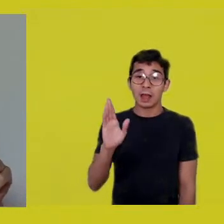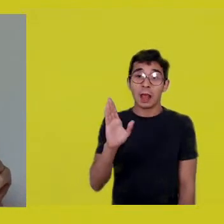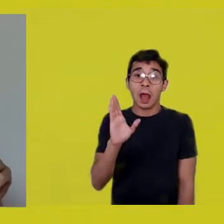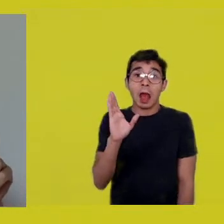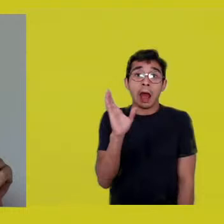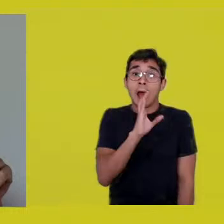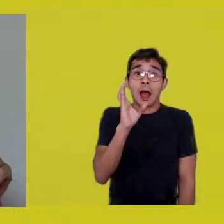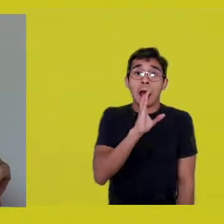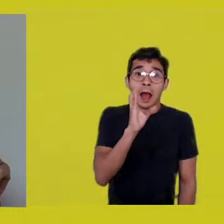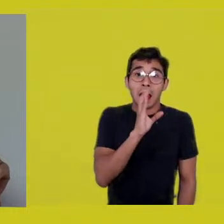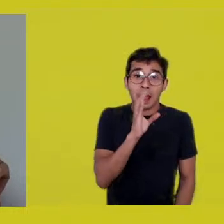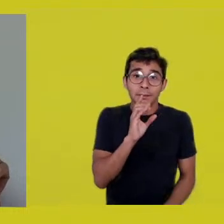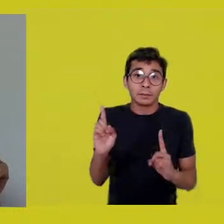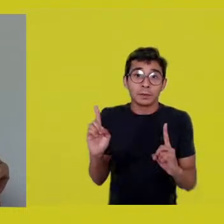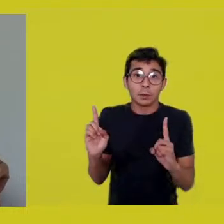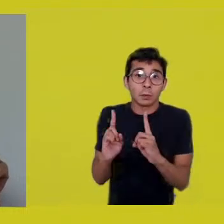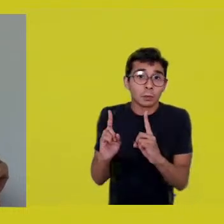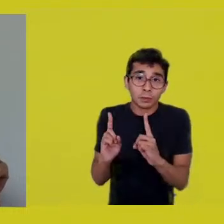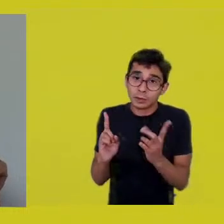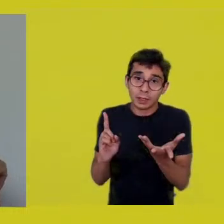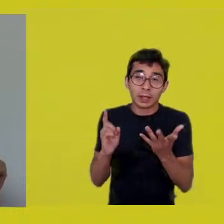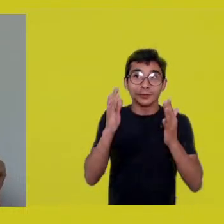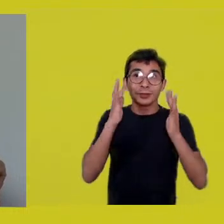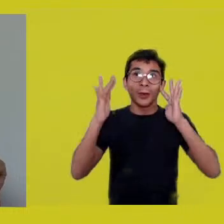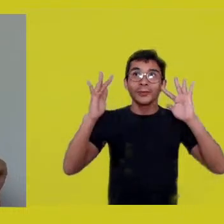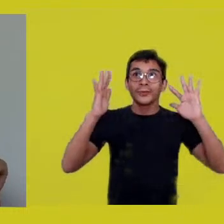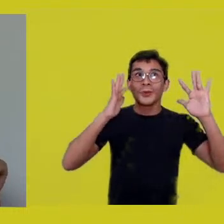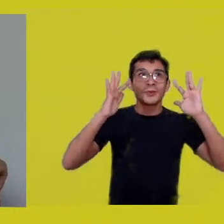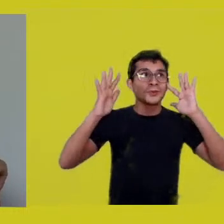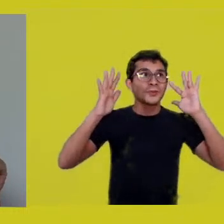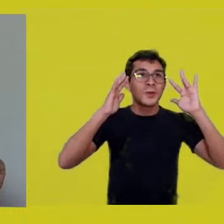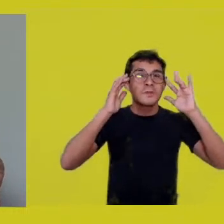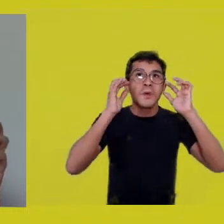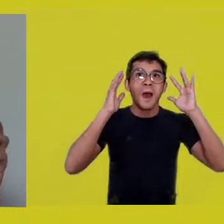and if he had dreamed a bit more, he’d still be here with us.